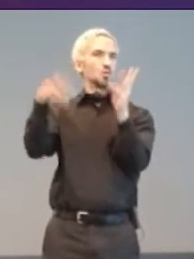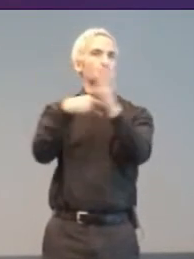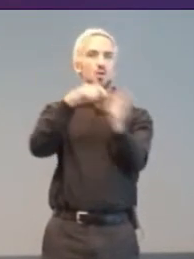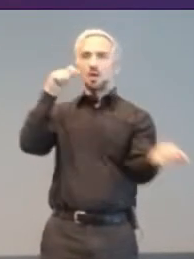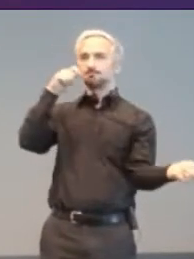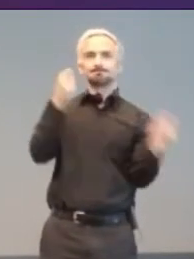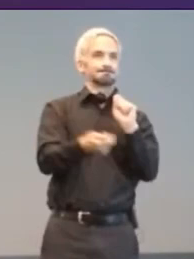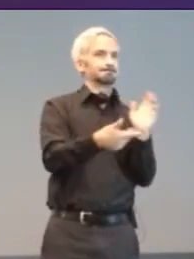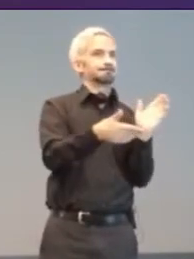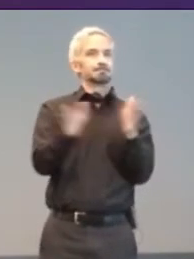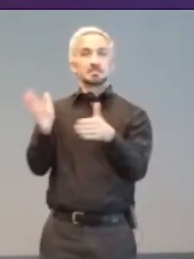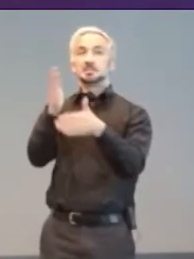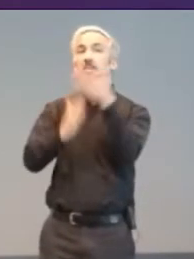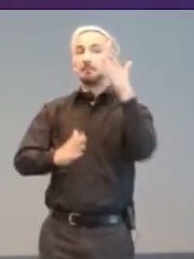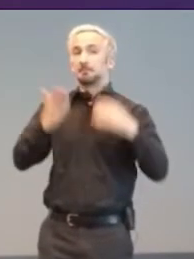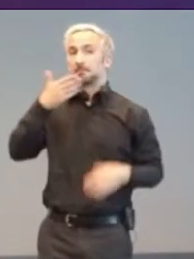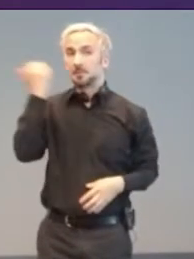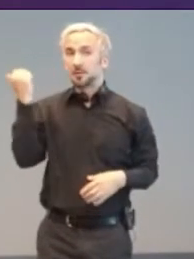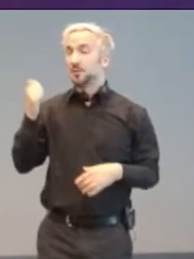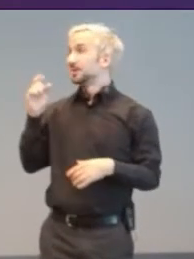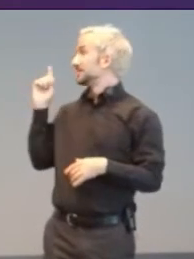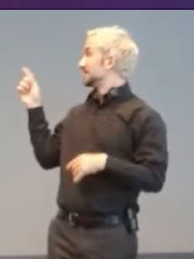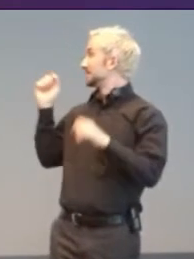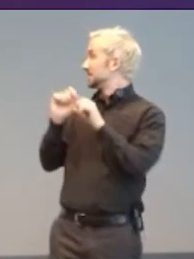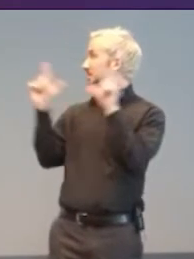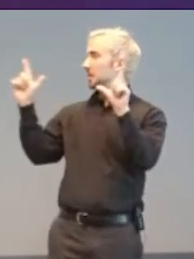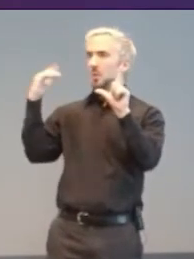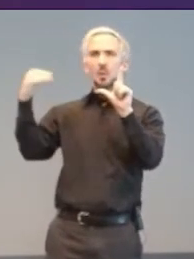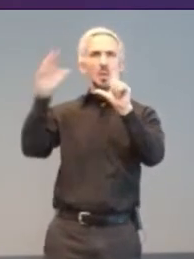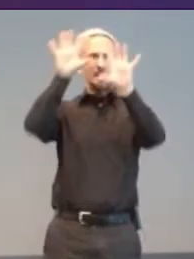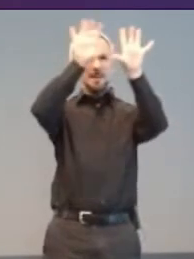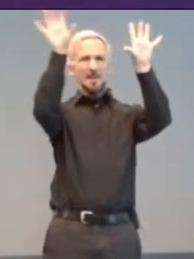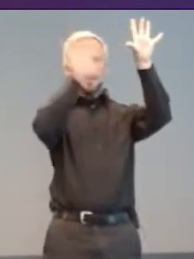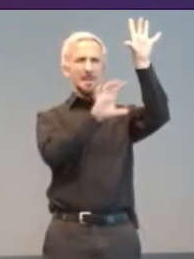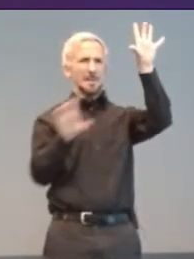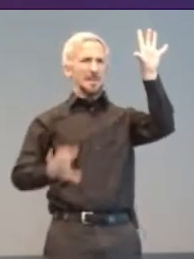This slide represents a fraction of those who have put great passion and energy into progressing game